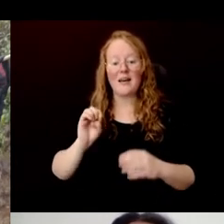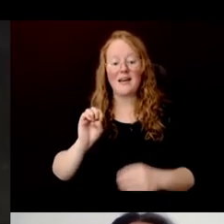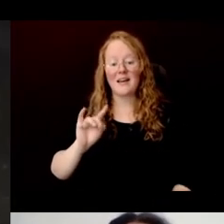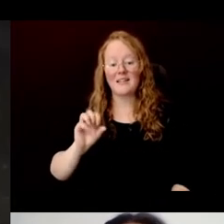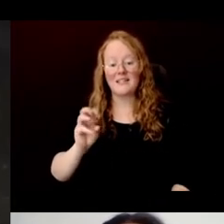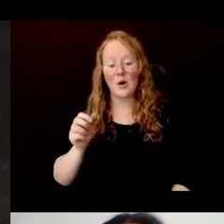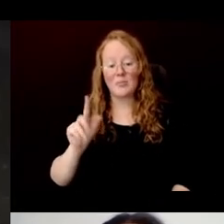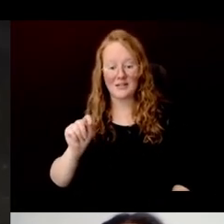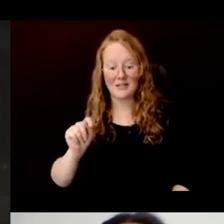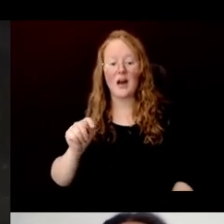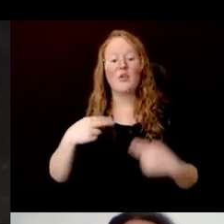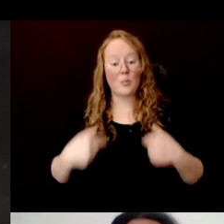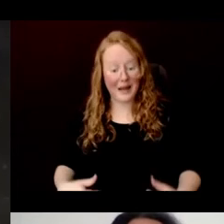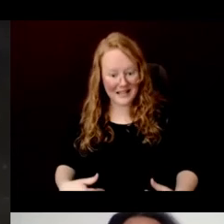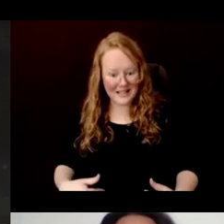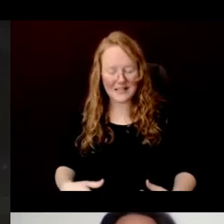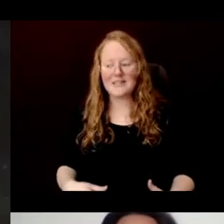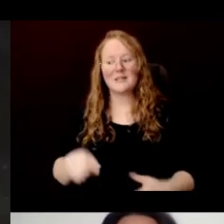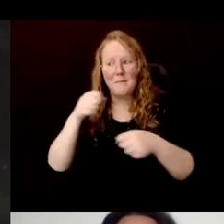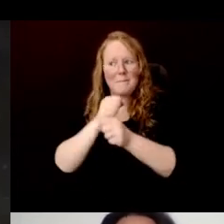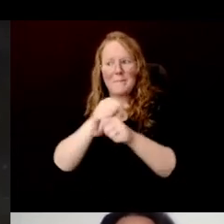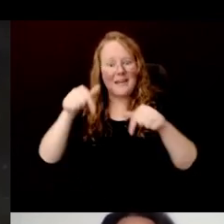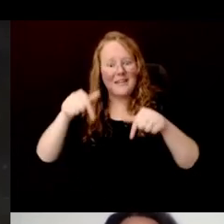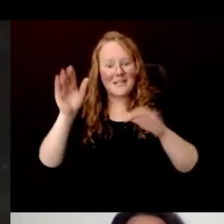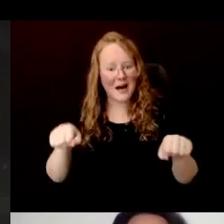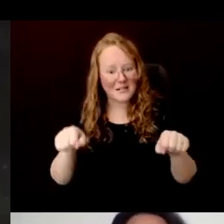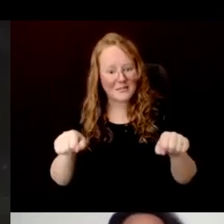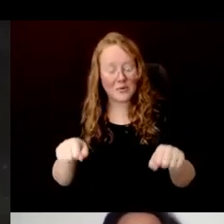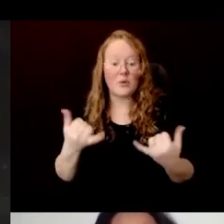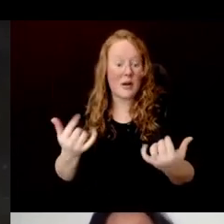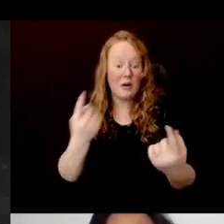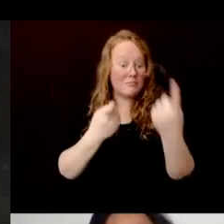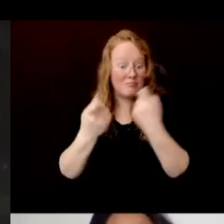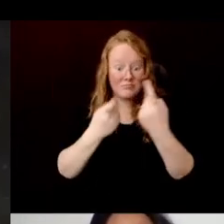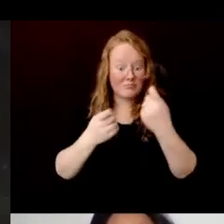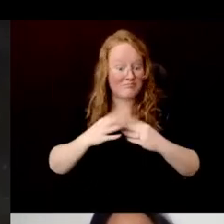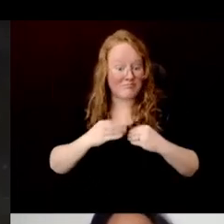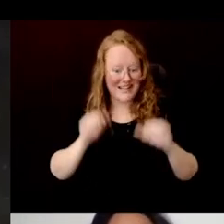With that I can take any questions. Thank you! James, thank you so much.